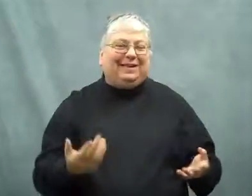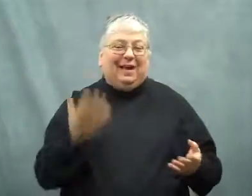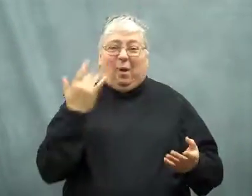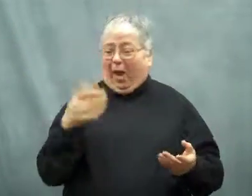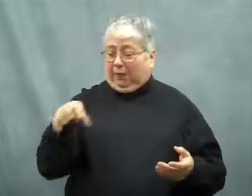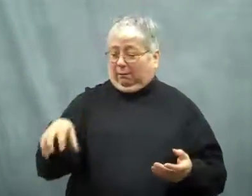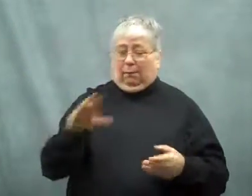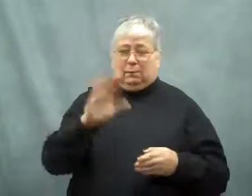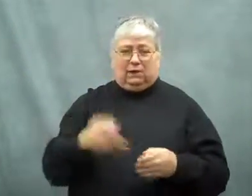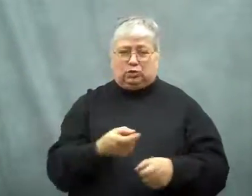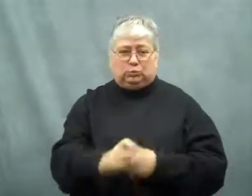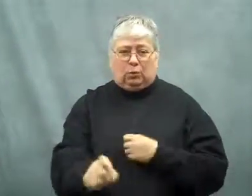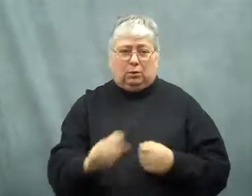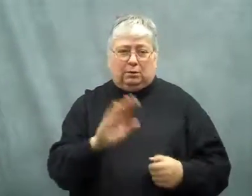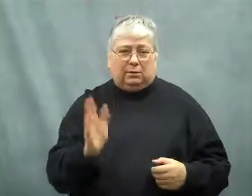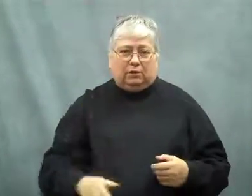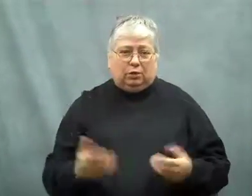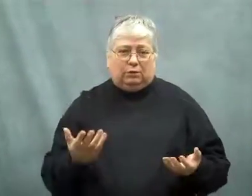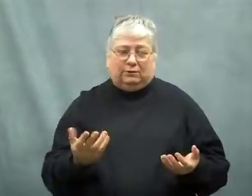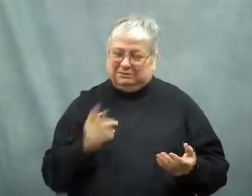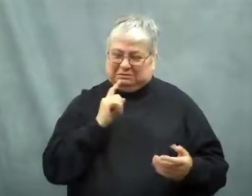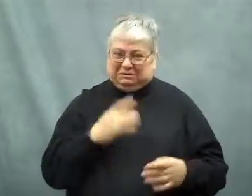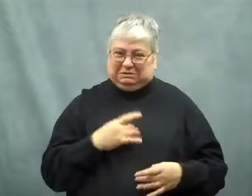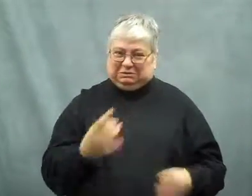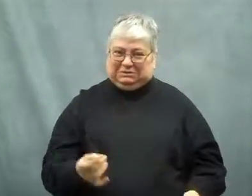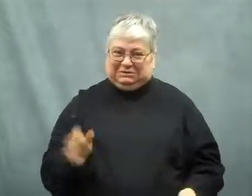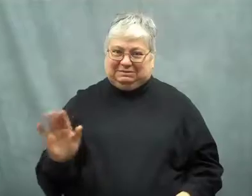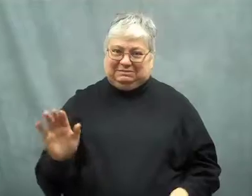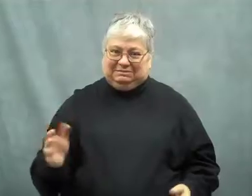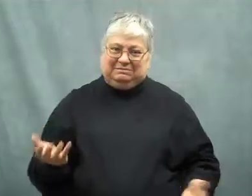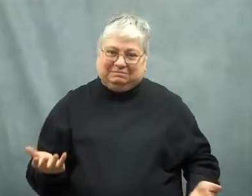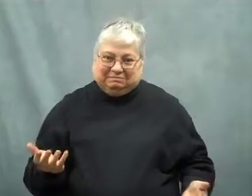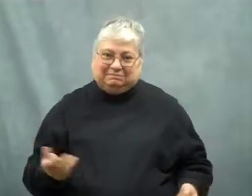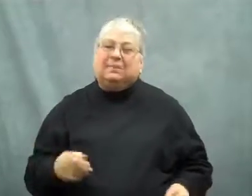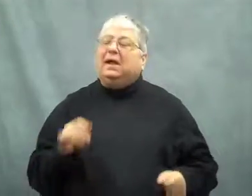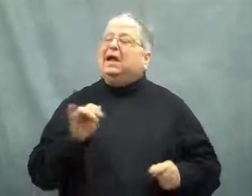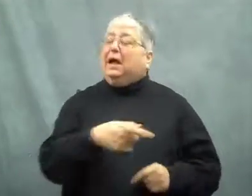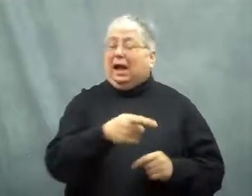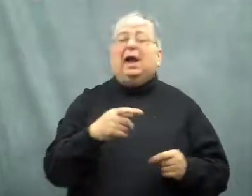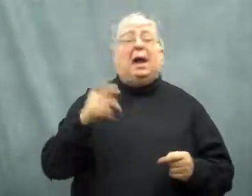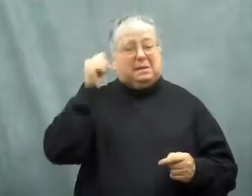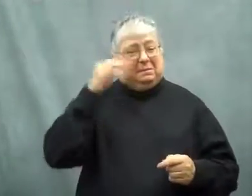Interestingly, they never spoil.